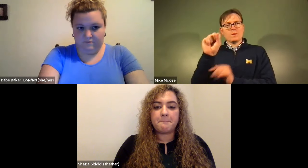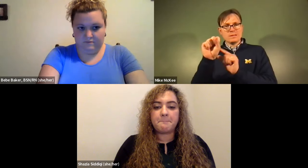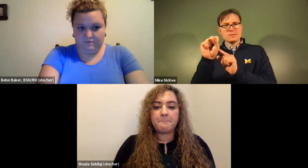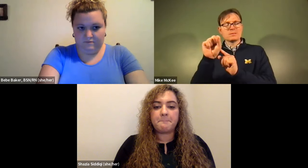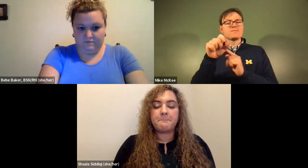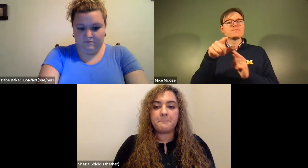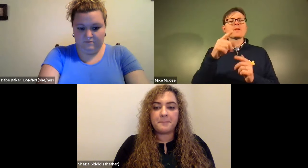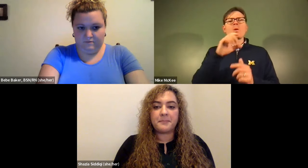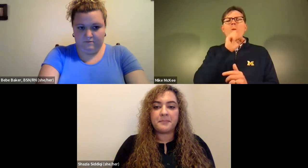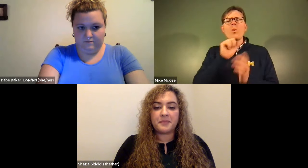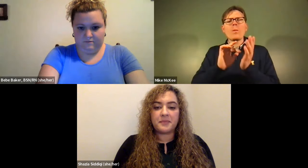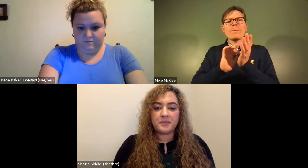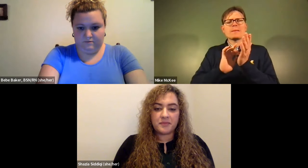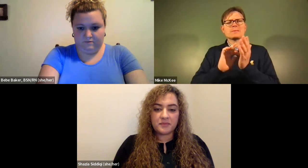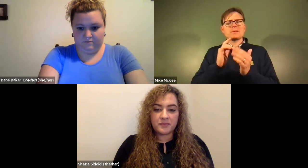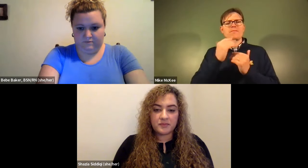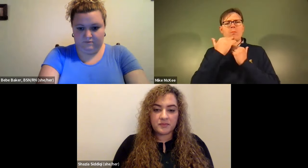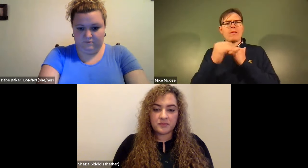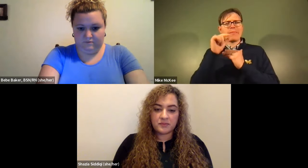James Cech: or eloquent. James Cech: are familiar names.